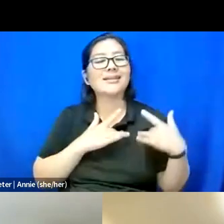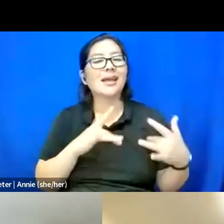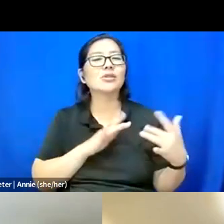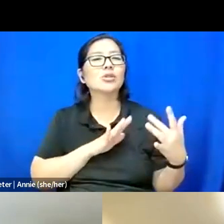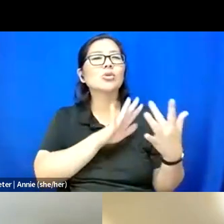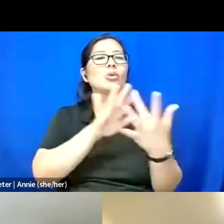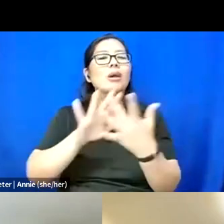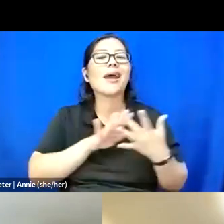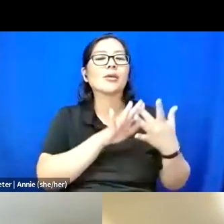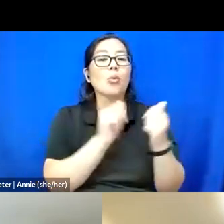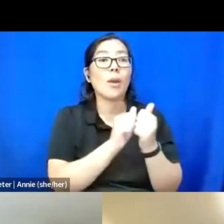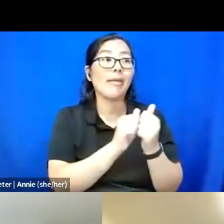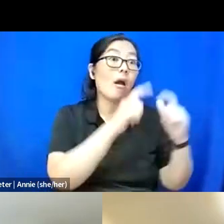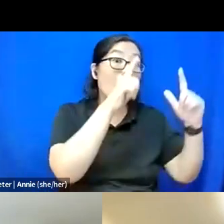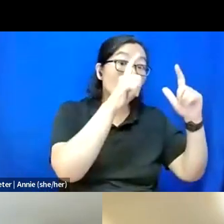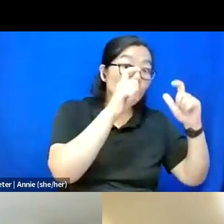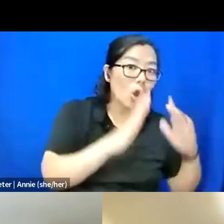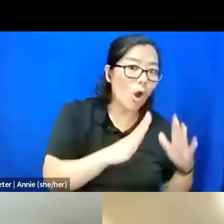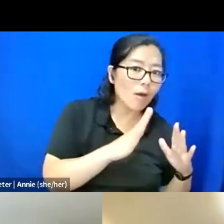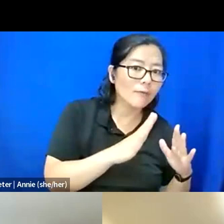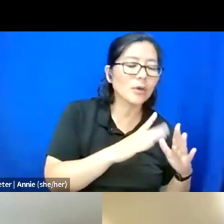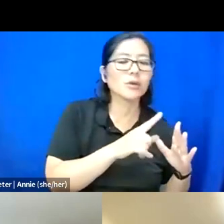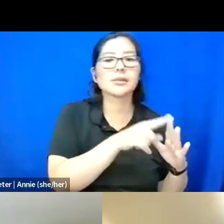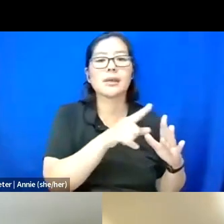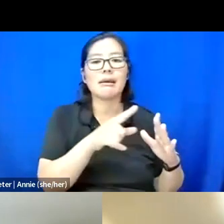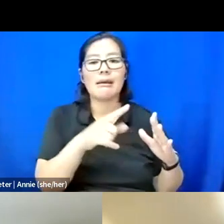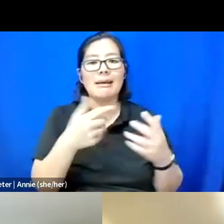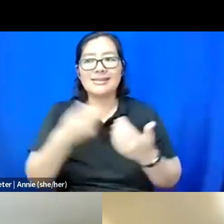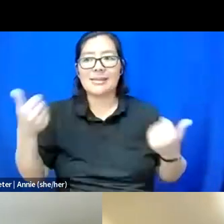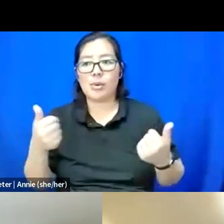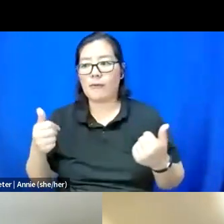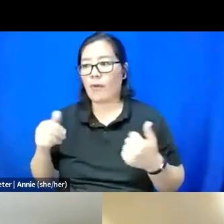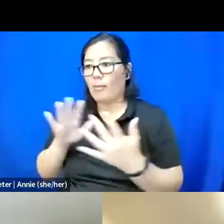or reaching disabled folks that are interested in my work so that we can have these conversations.